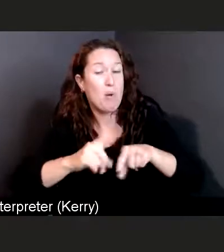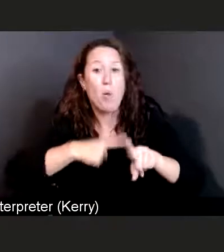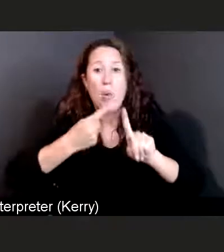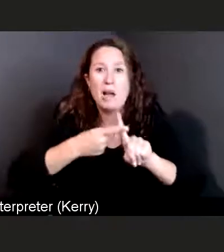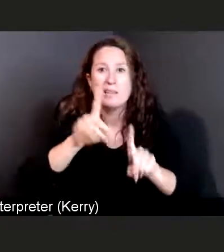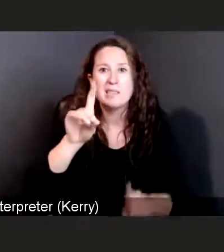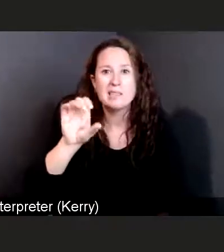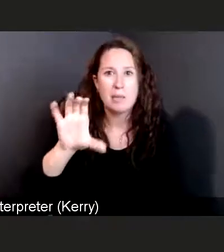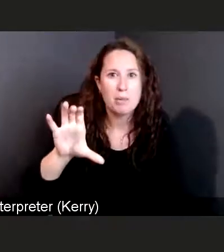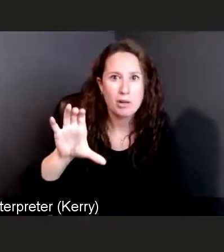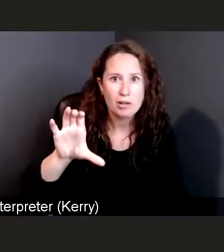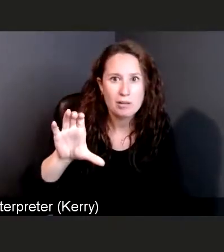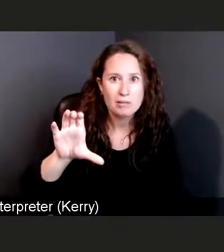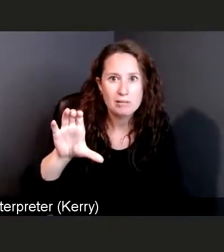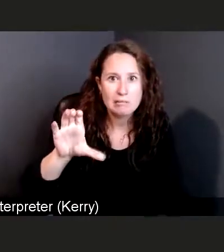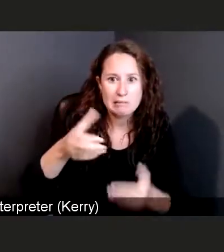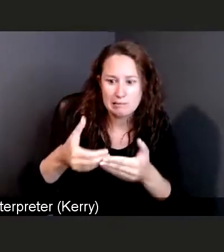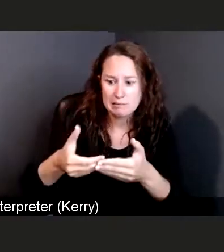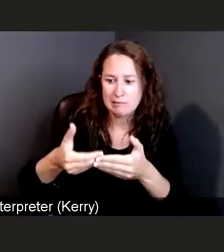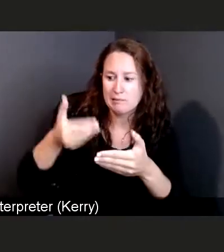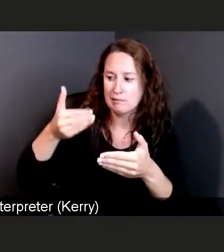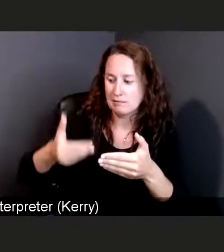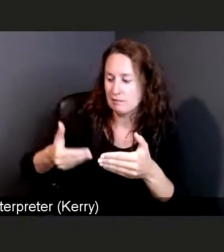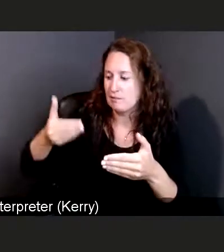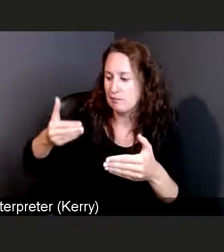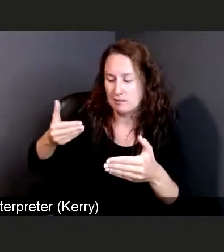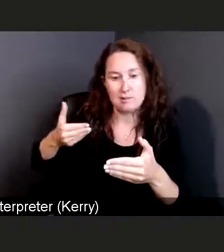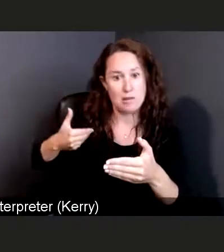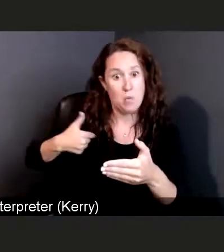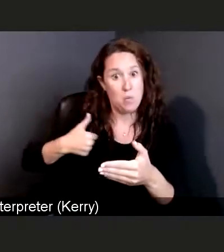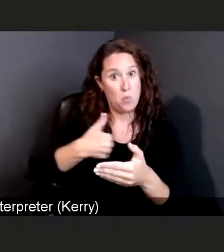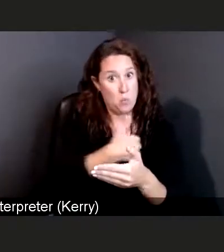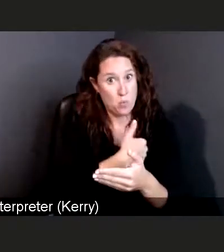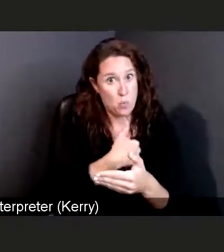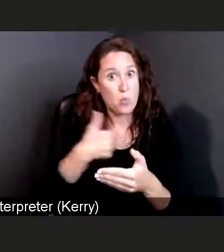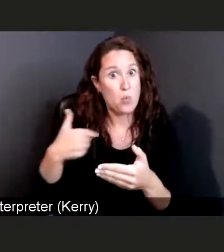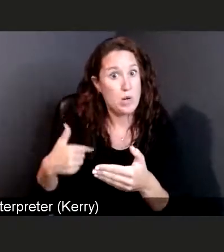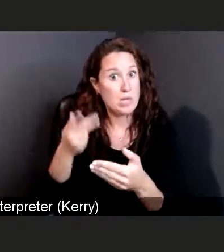we actually had times when COVID-19 was knocked down,